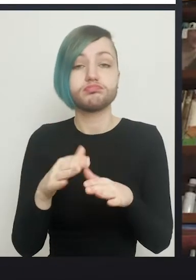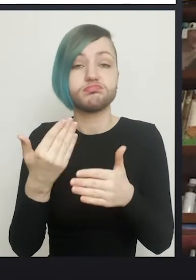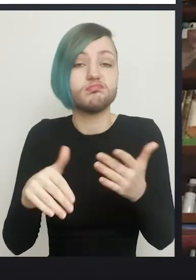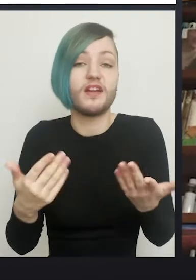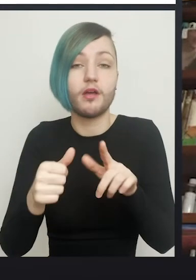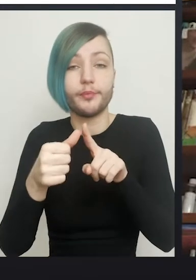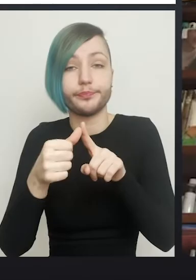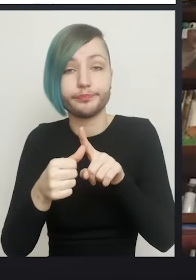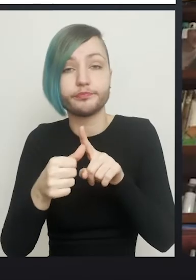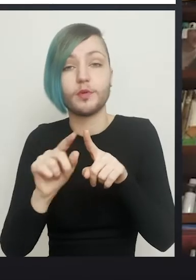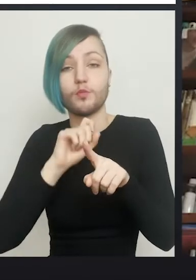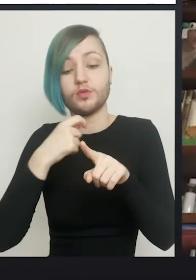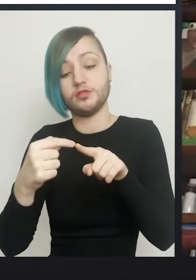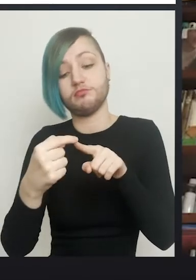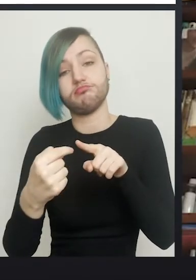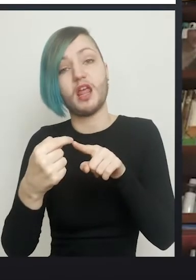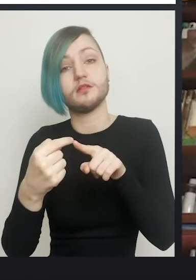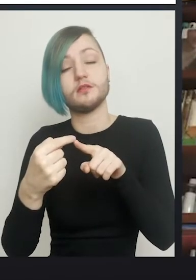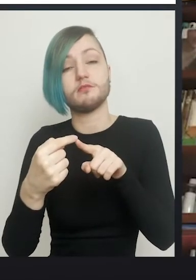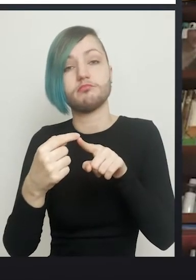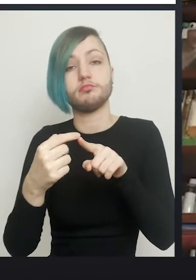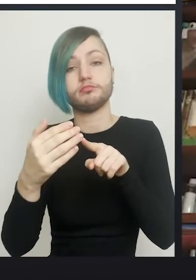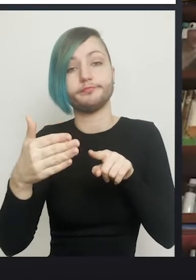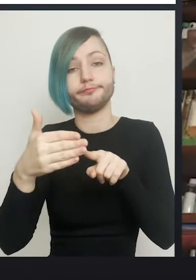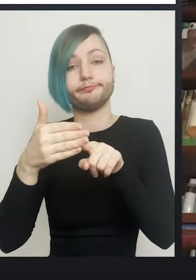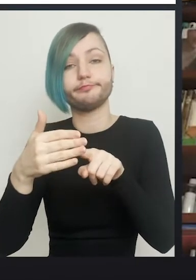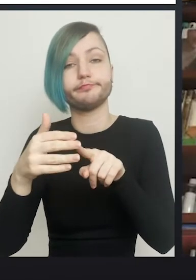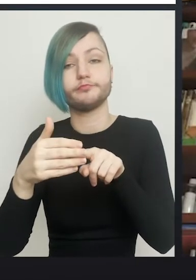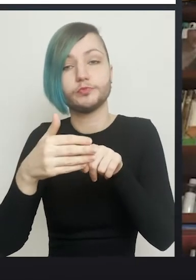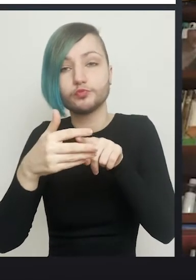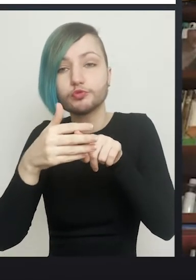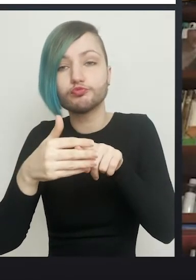just the tube to the skin surface, and we had something like a 25 to